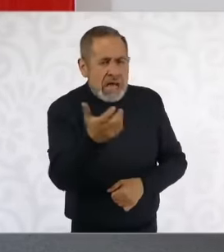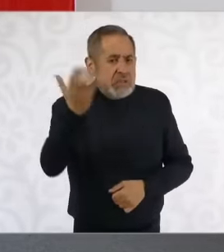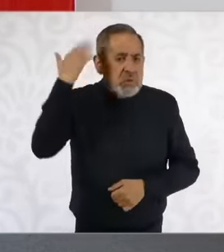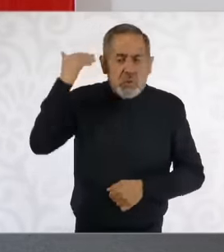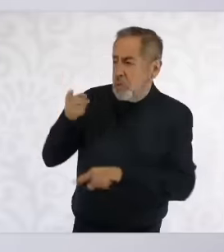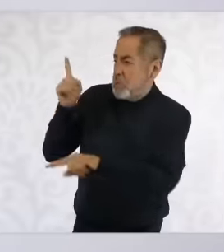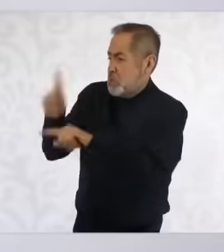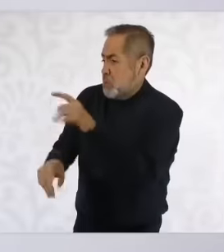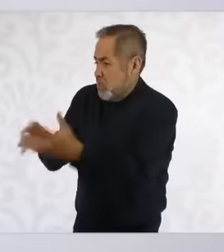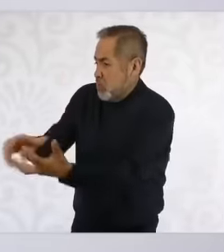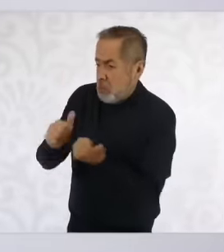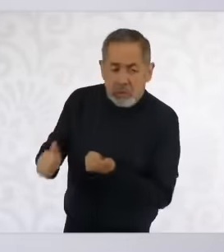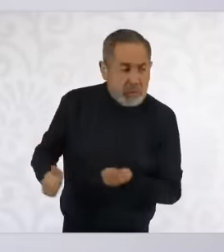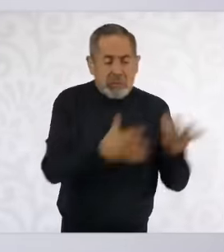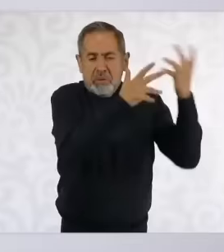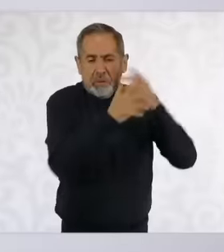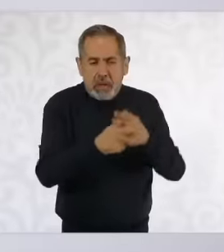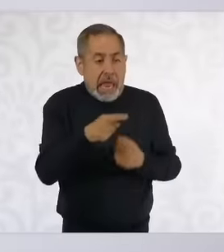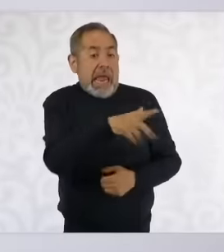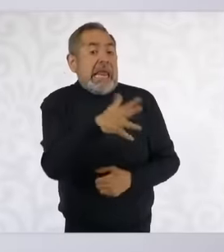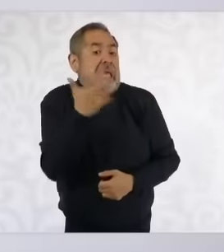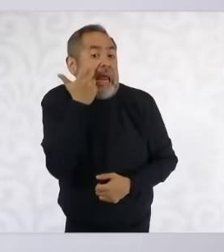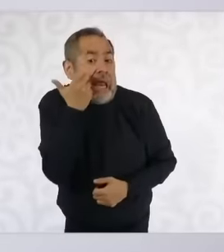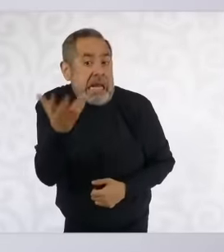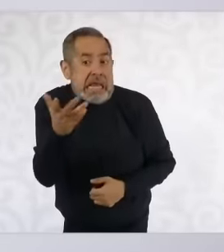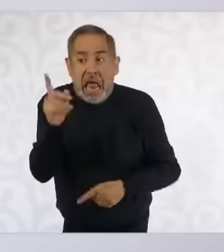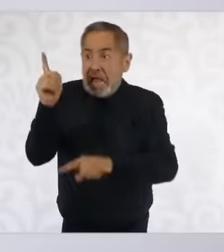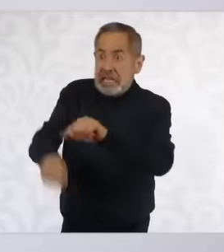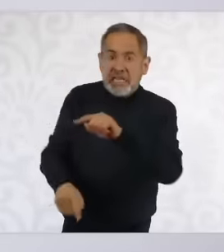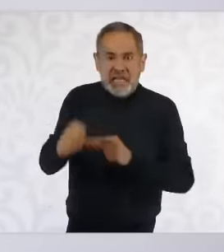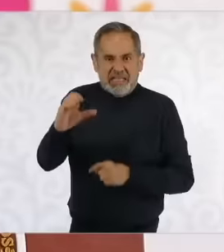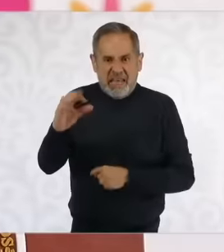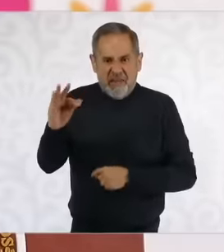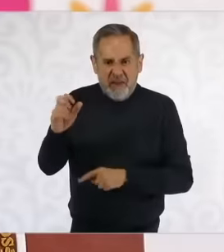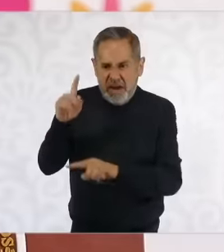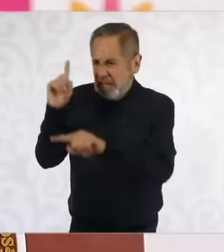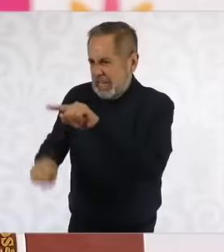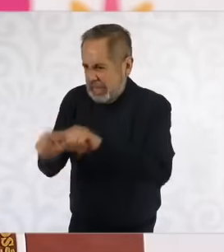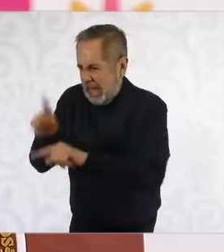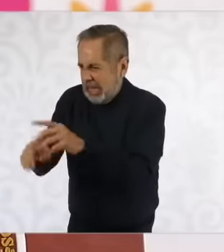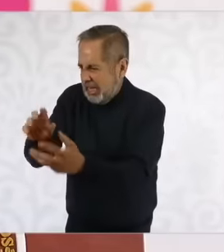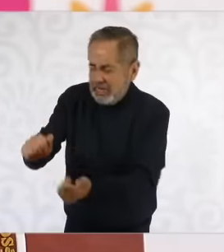to privatize the electrical industry, privatize it completely, only not. He was able to do it because of the